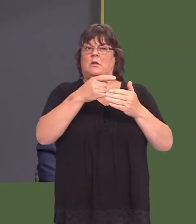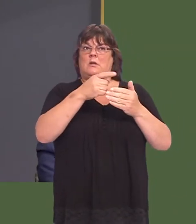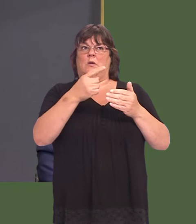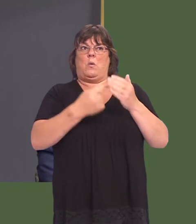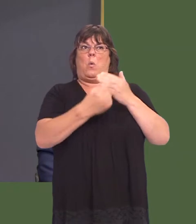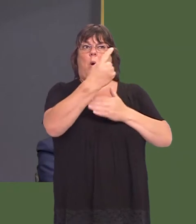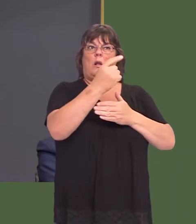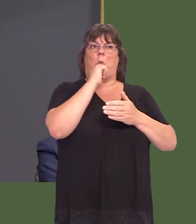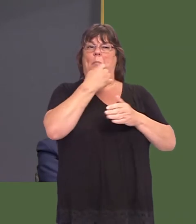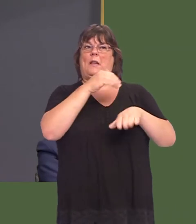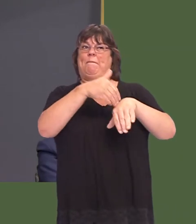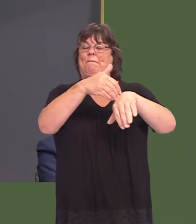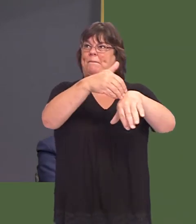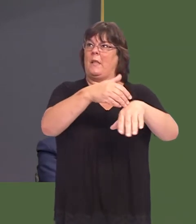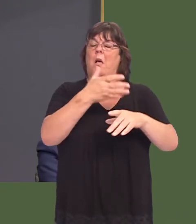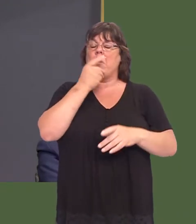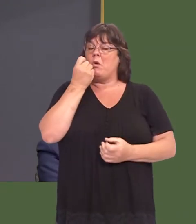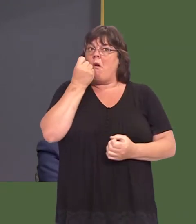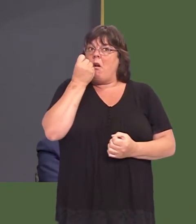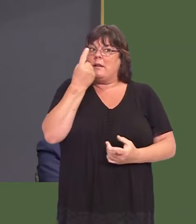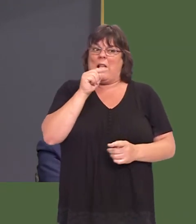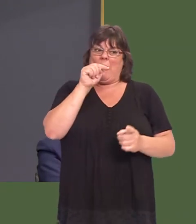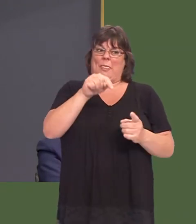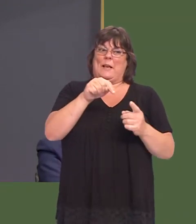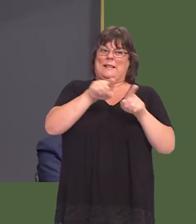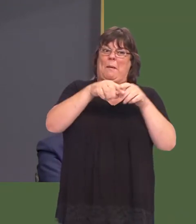people donít understand the added health risks of this type of tobacco.